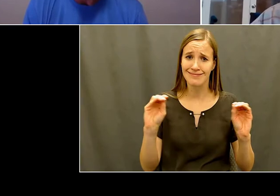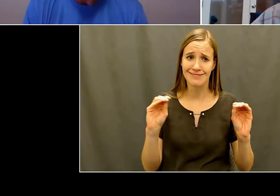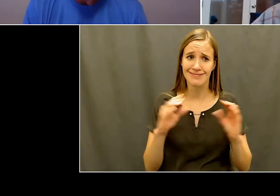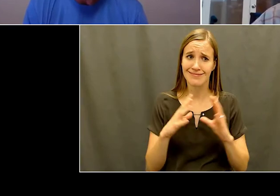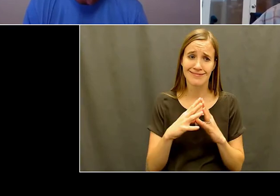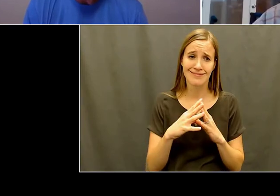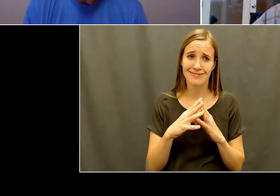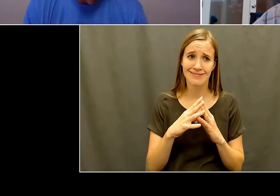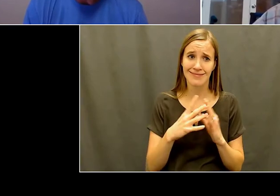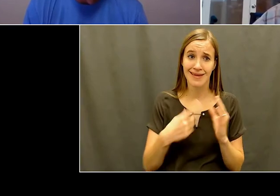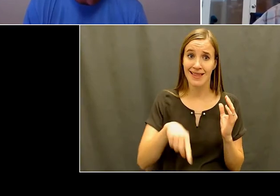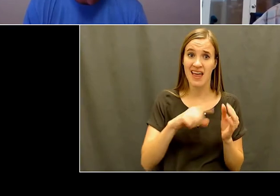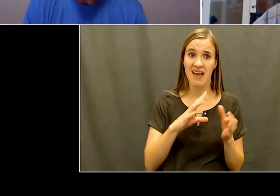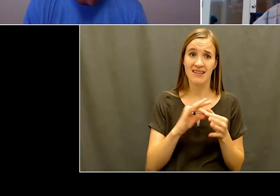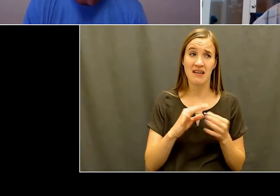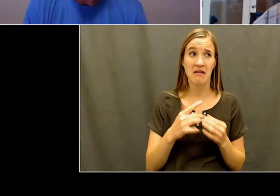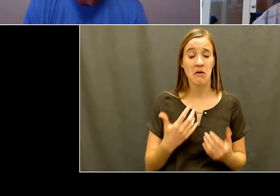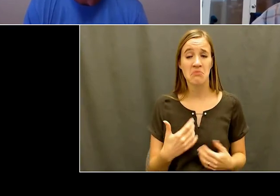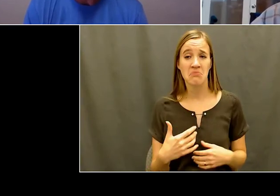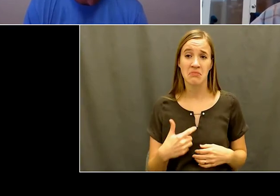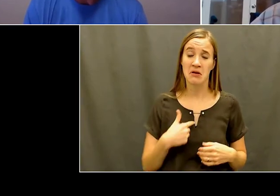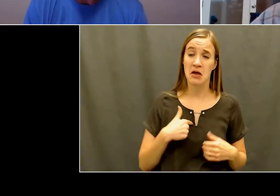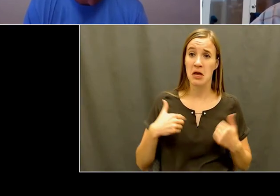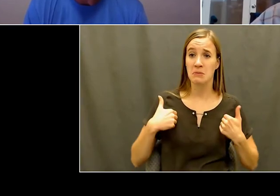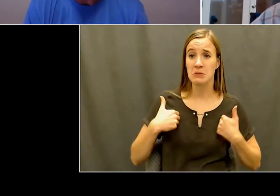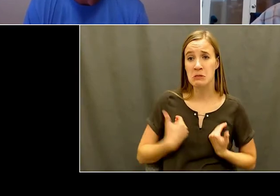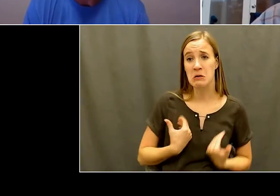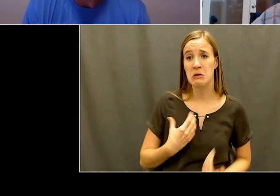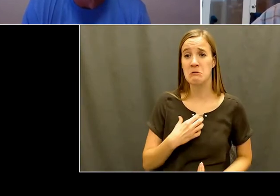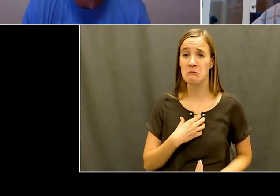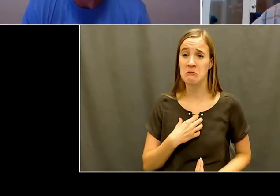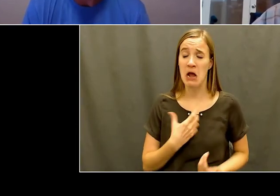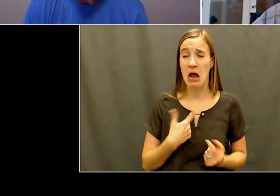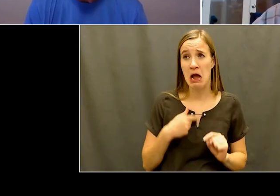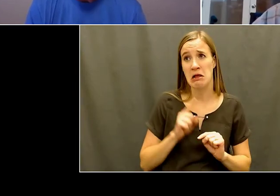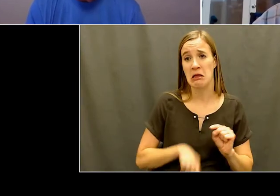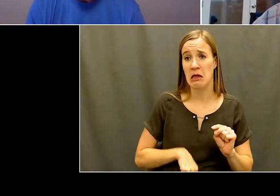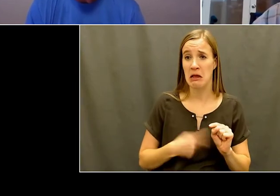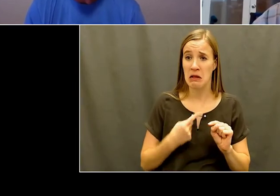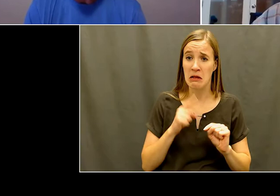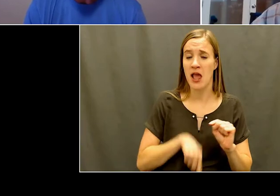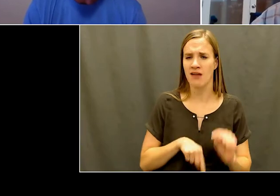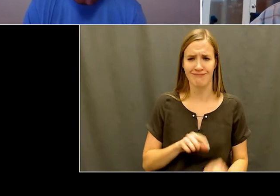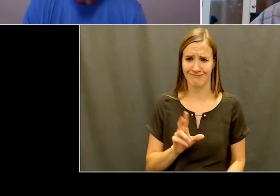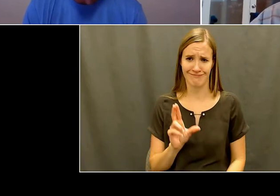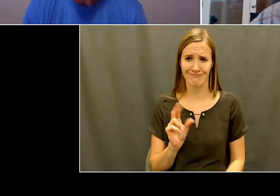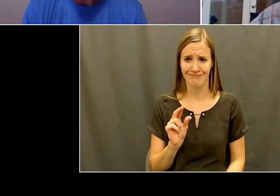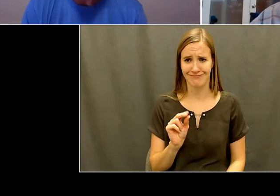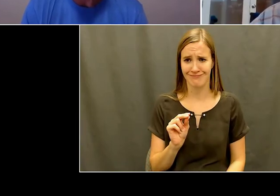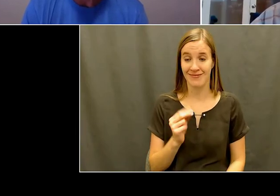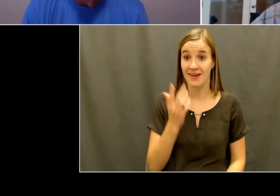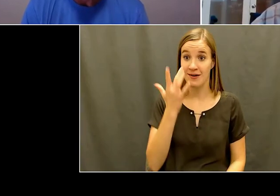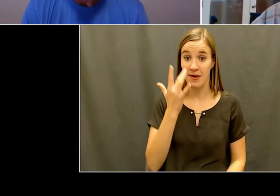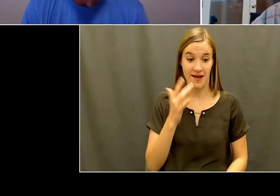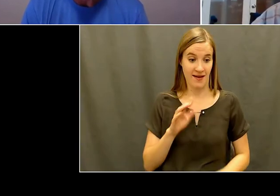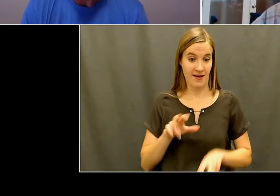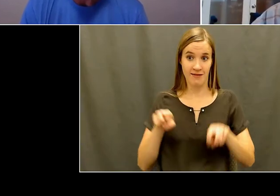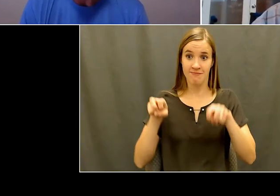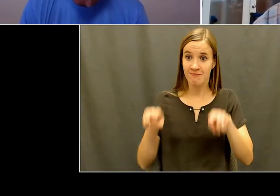that person next to them might have a worse disability than they and they would look over there and say, oh, okay, I